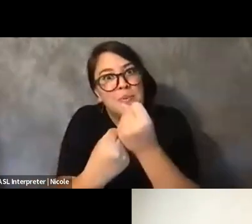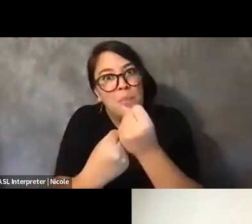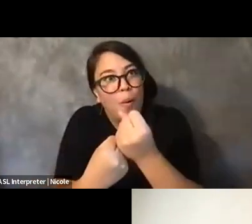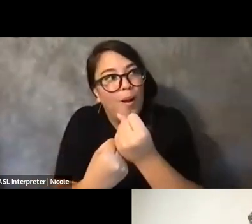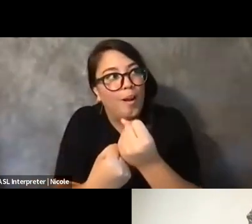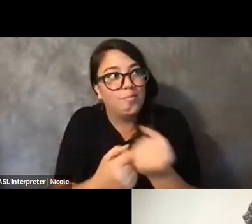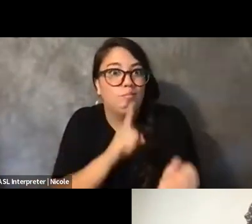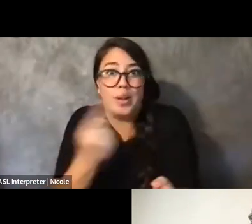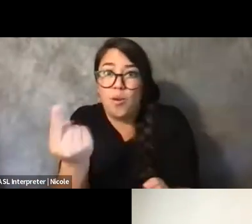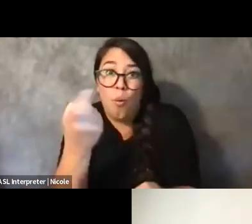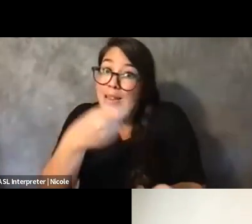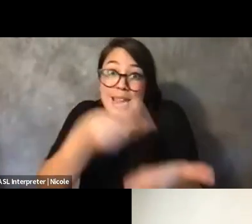because everything else we kind of have.